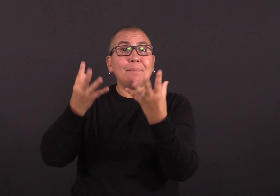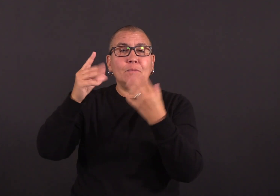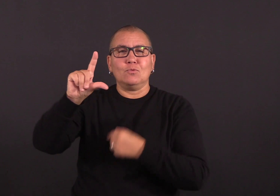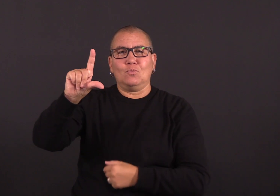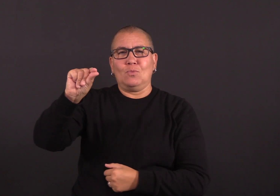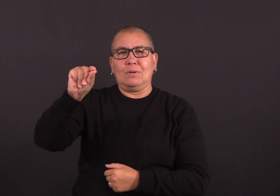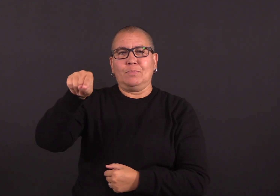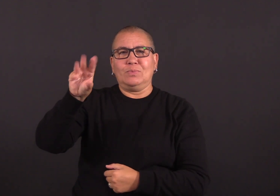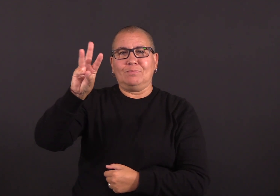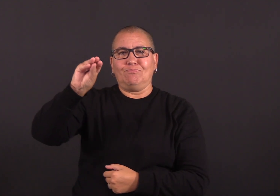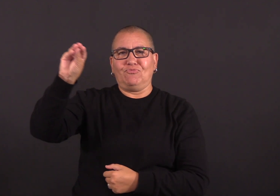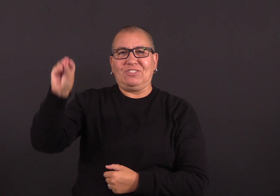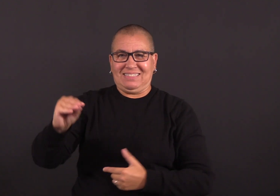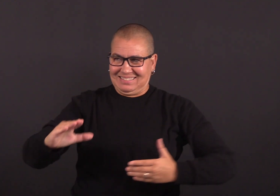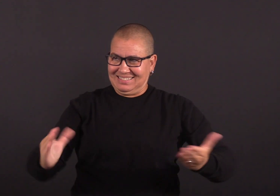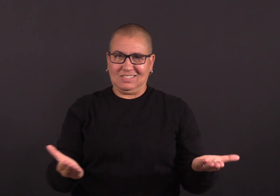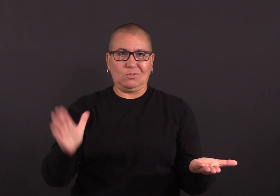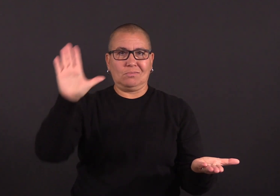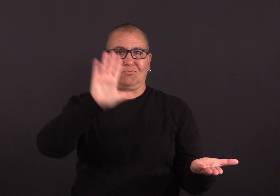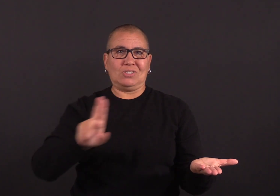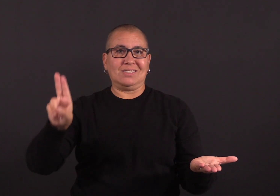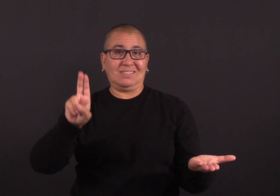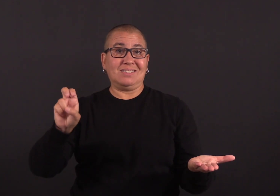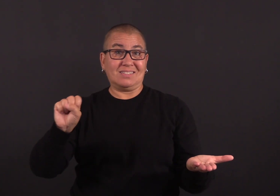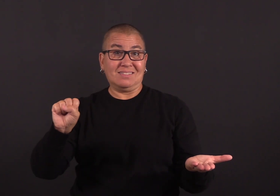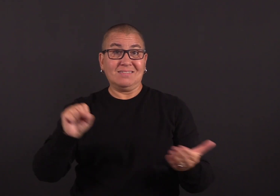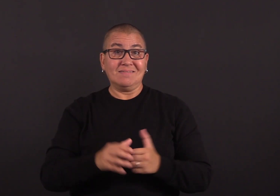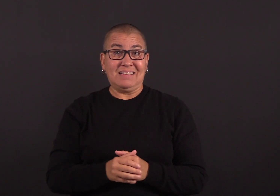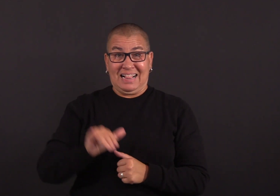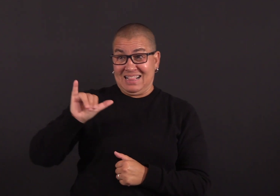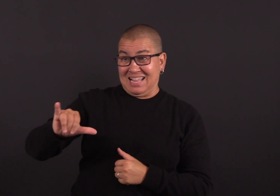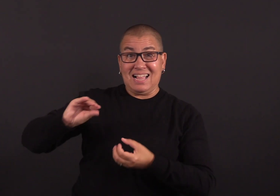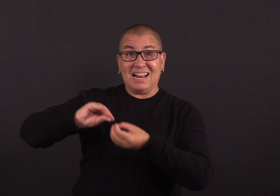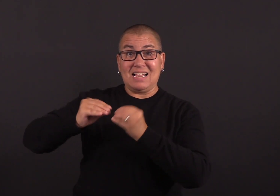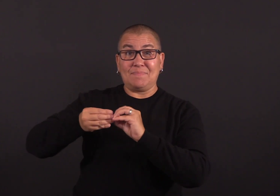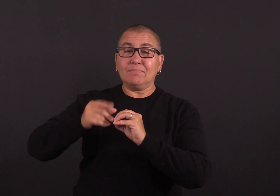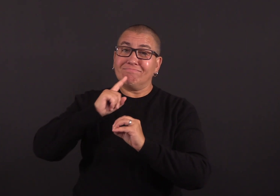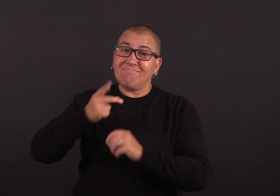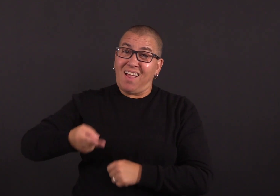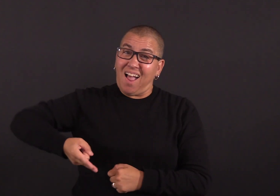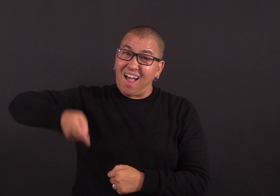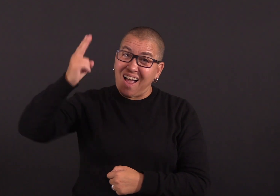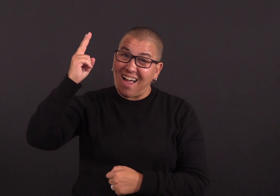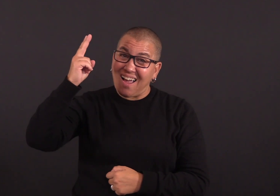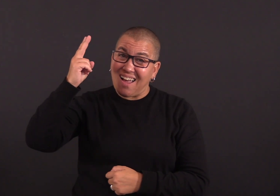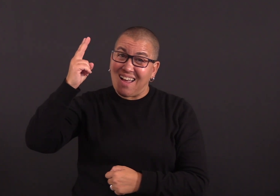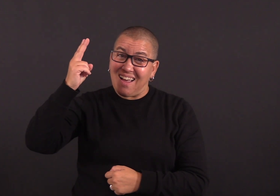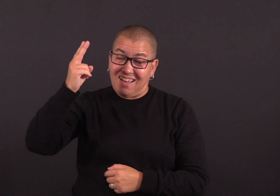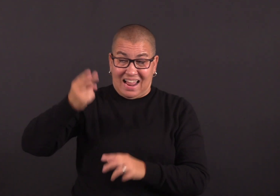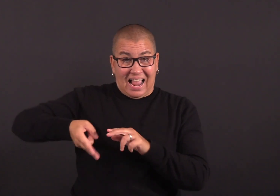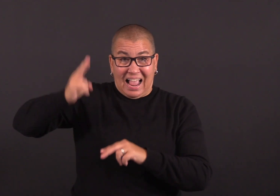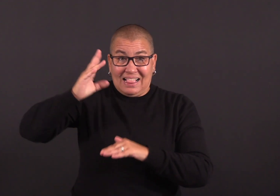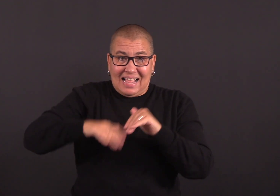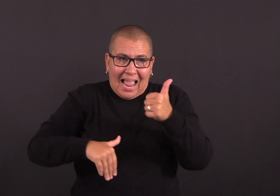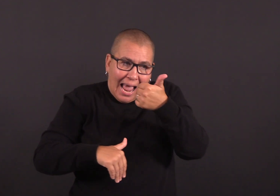According to Centers for Disease Control and Prevention (CDC) estimates, EG.5 was responsible